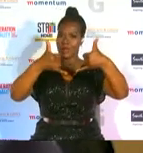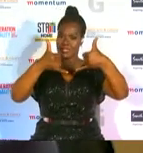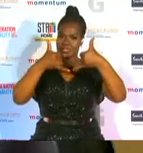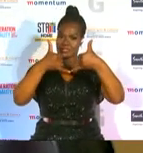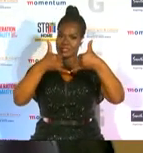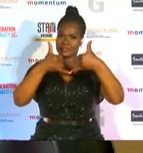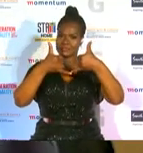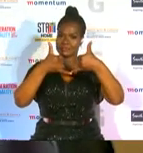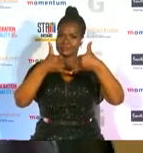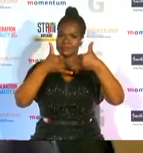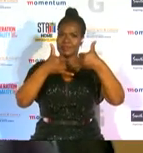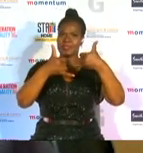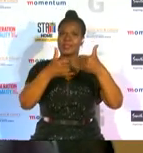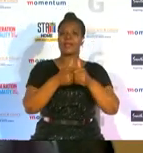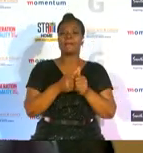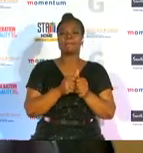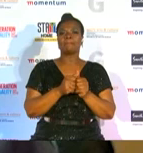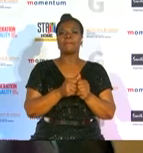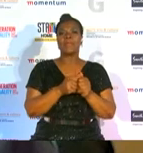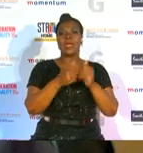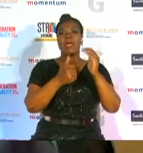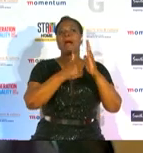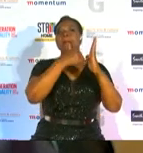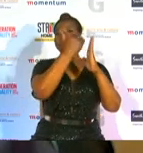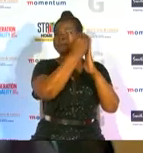program is to encourage women's participation